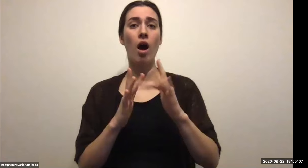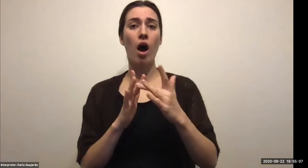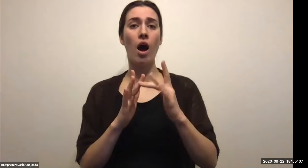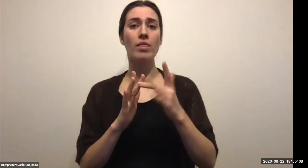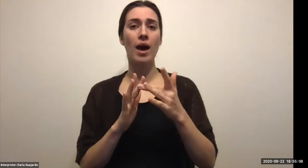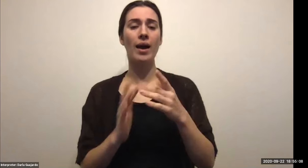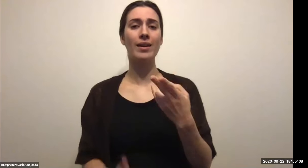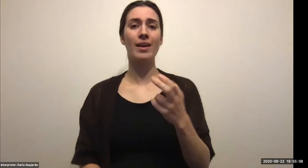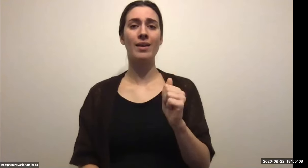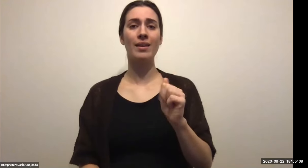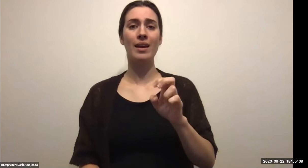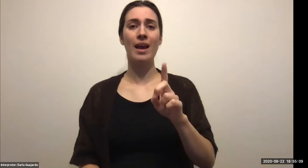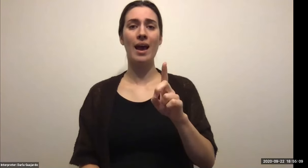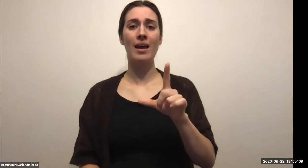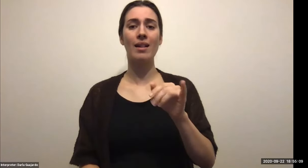Jeremy Wu (RIT Student): Would anyone else like to have a question.